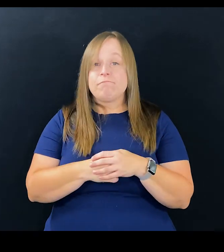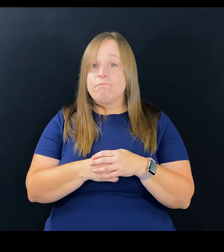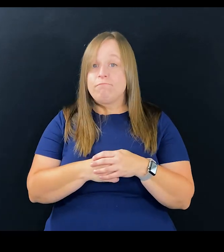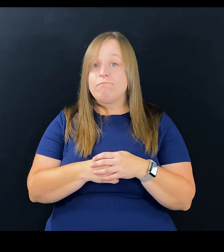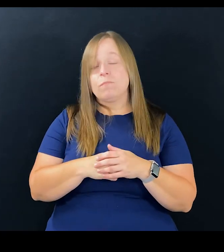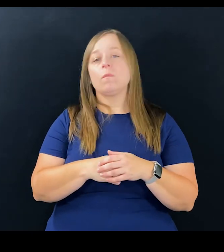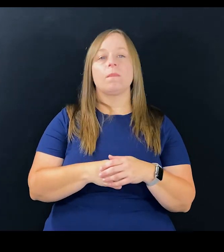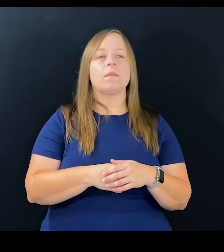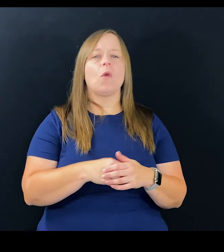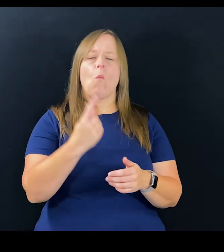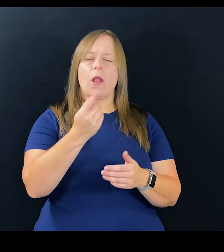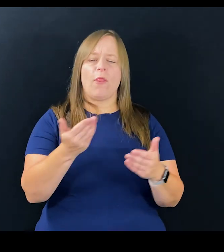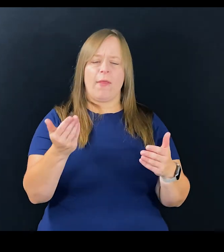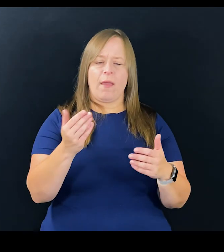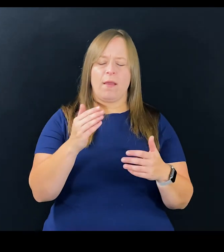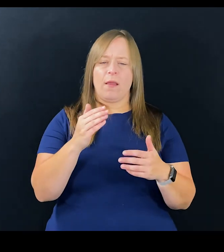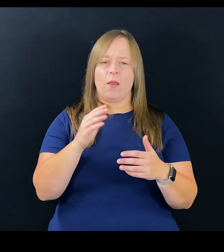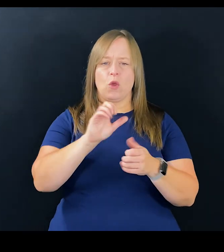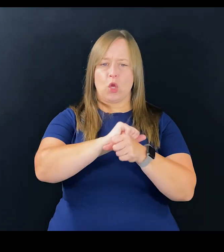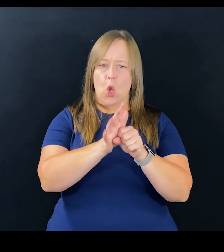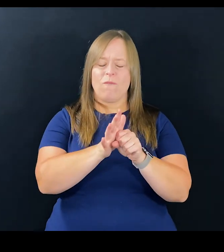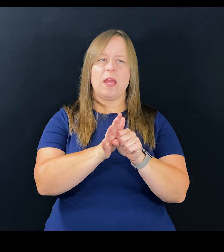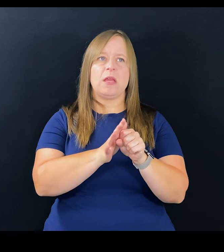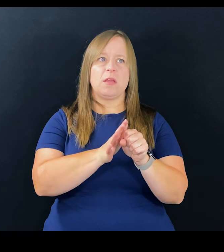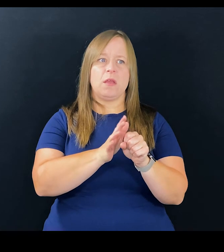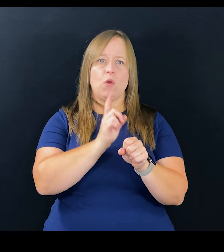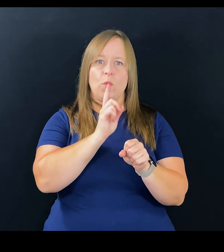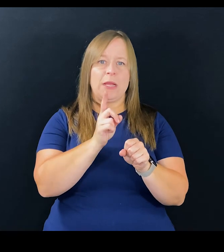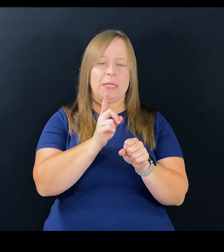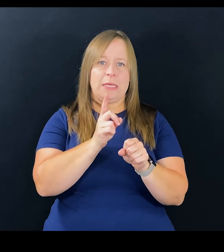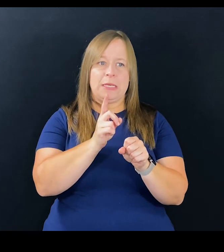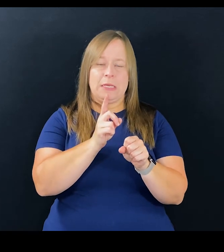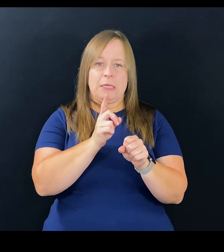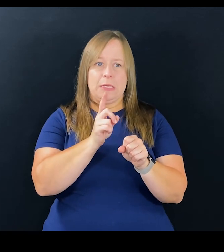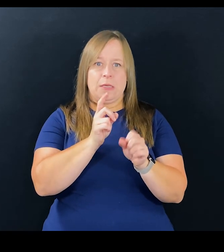It's not gonna be healthy. One of the other things that COVID really